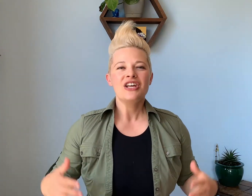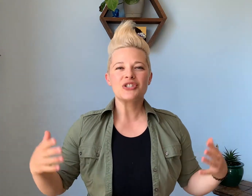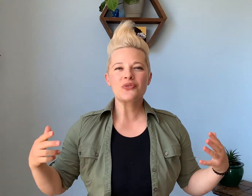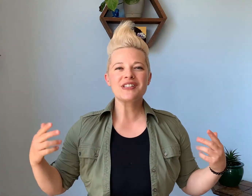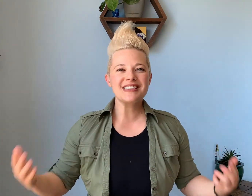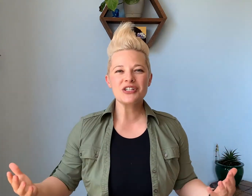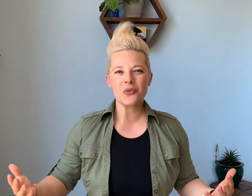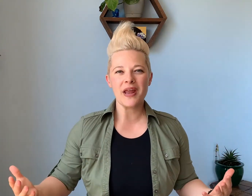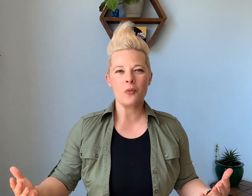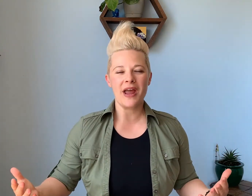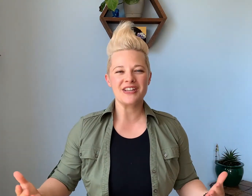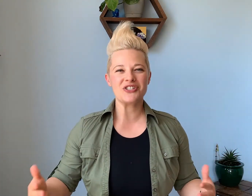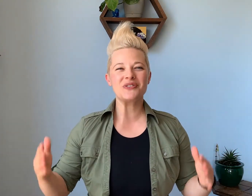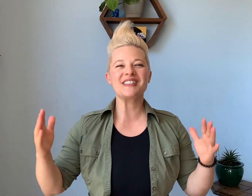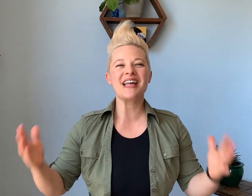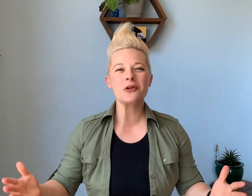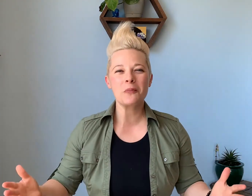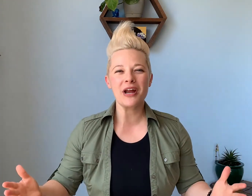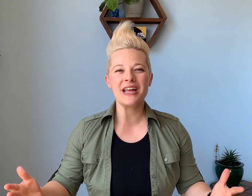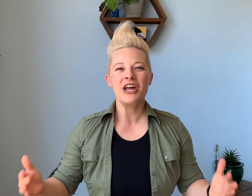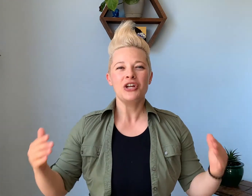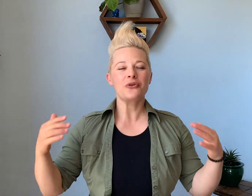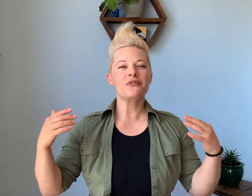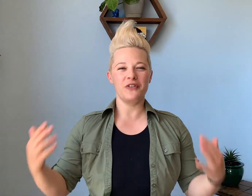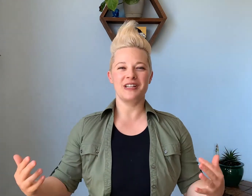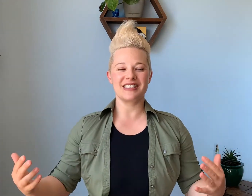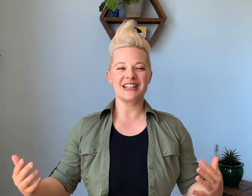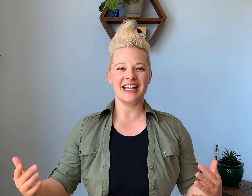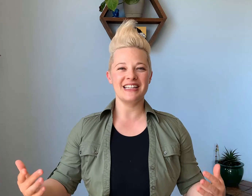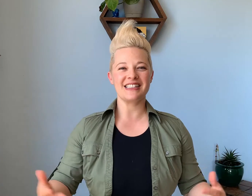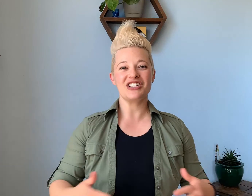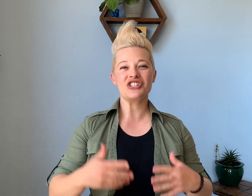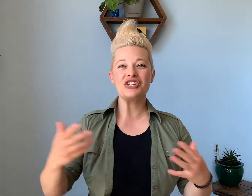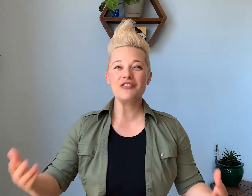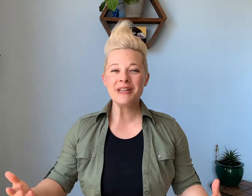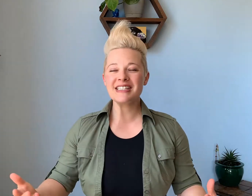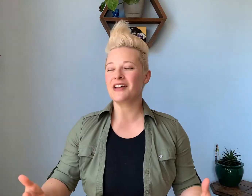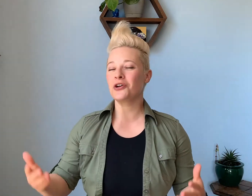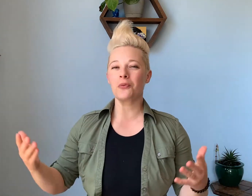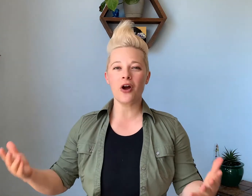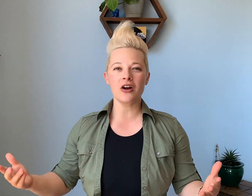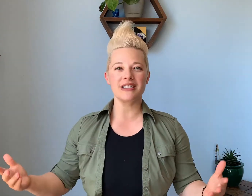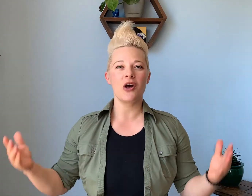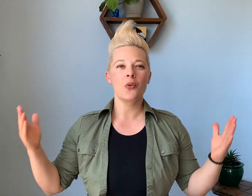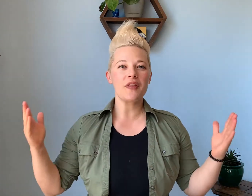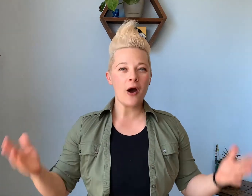So this is a great way to celebrate your fitness clients achievements and their progress without